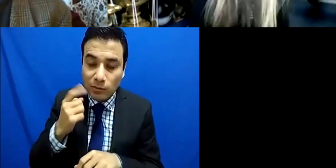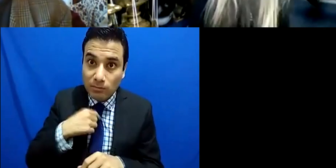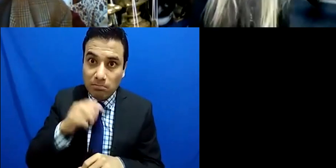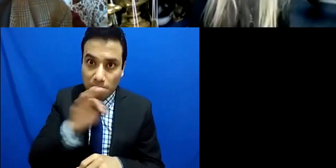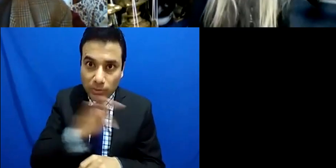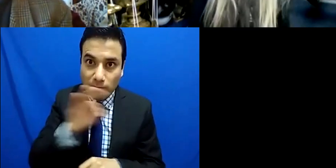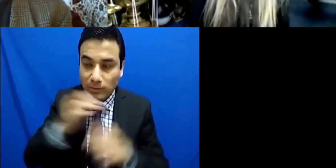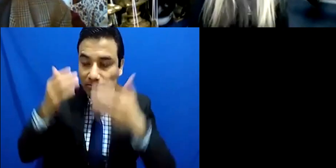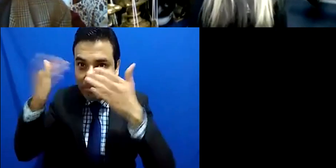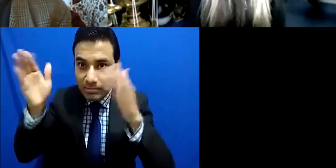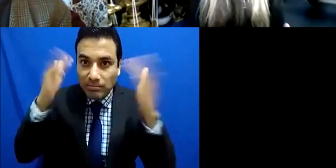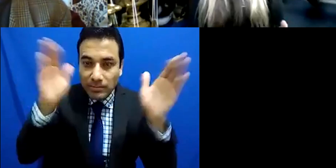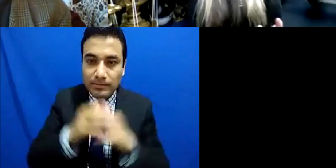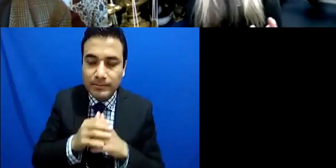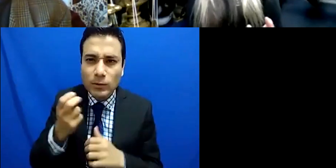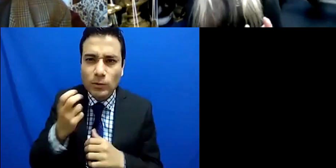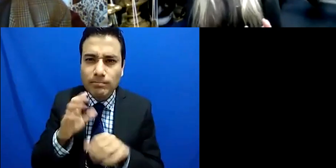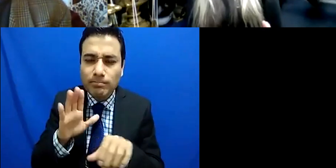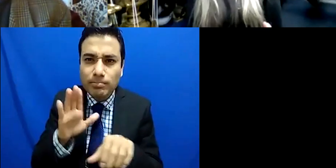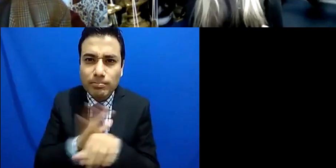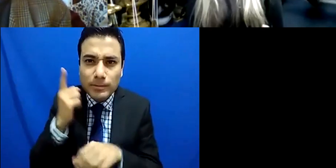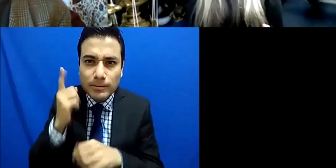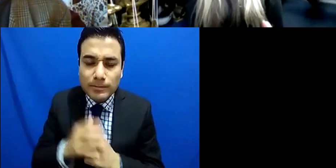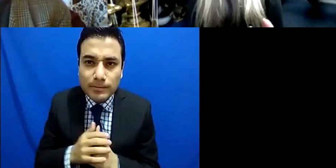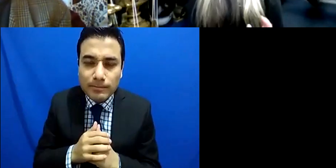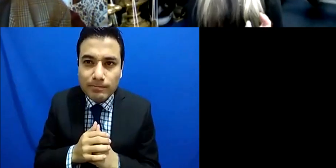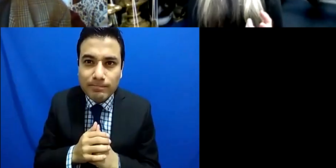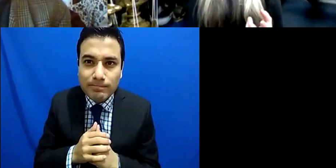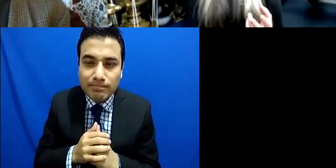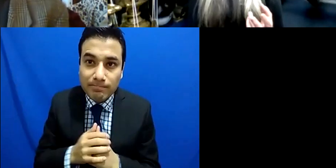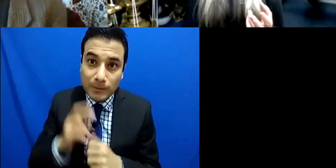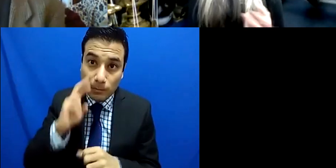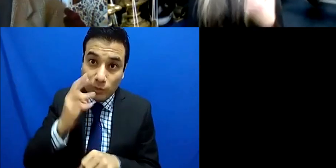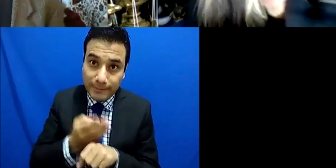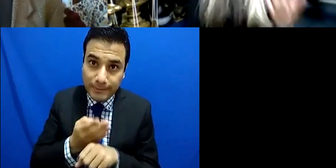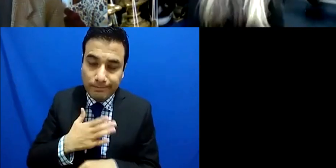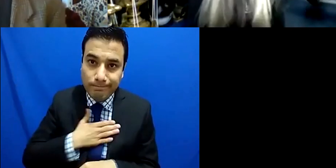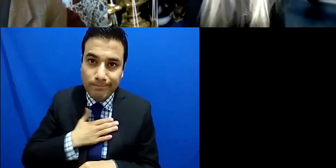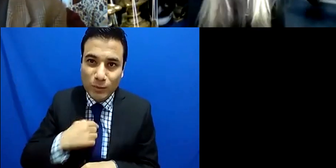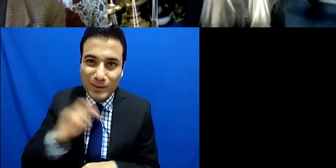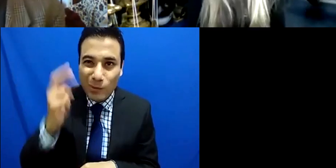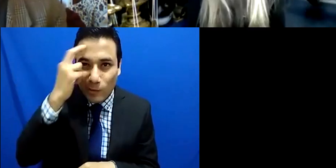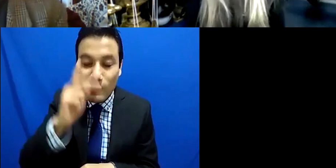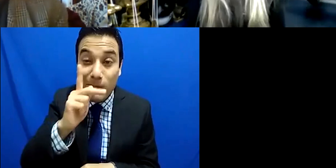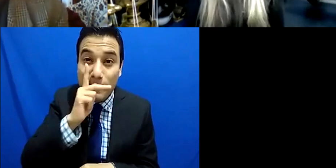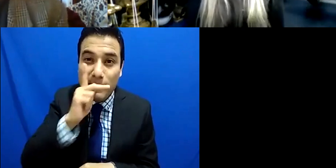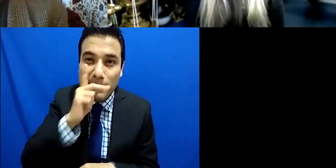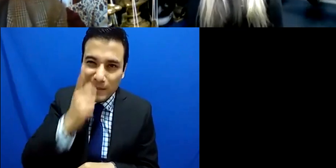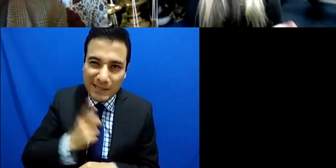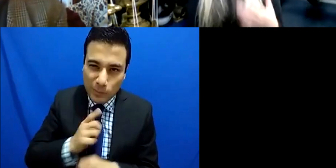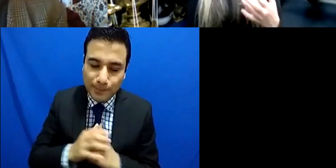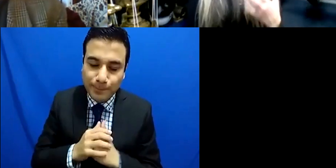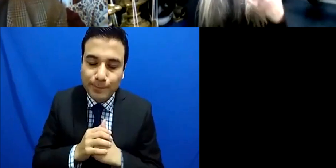people I remember my father he always said to me don't expect anything you know don't I mean